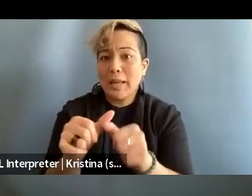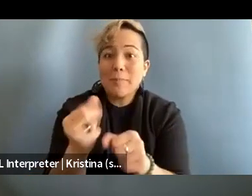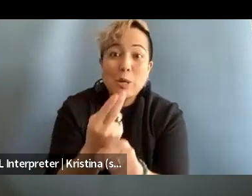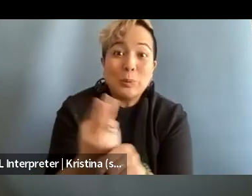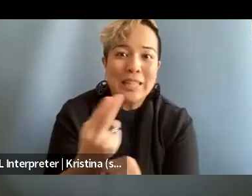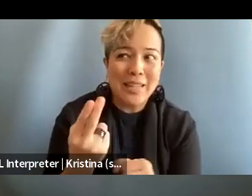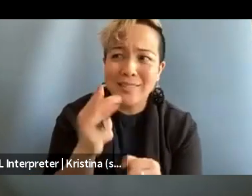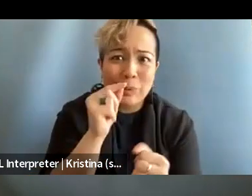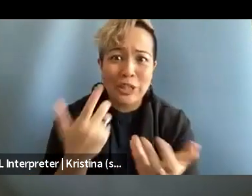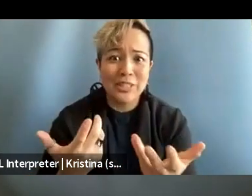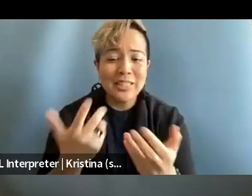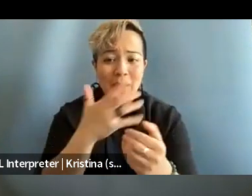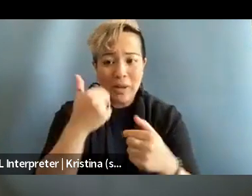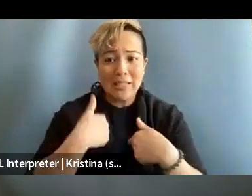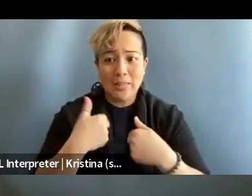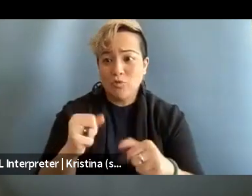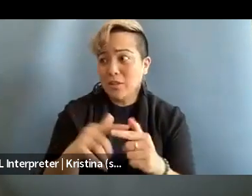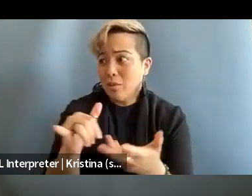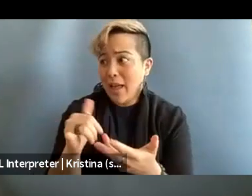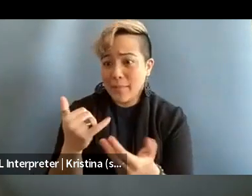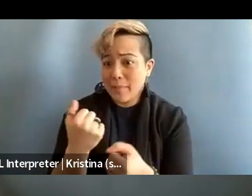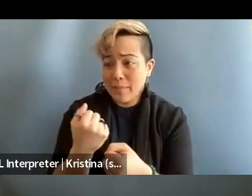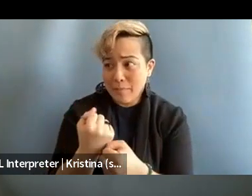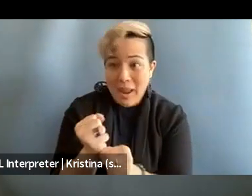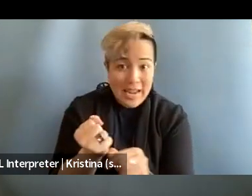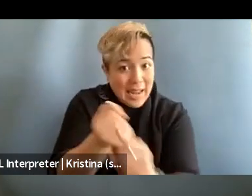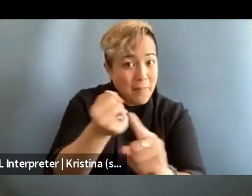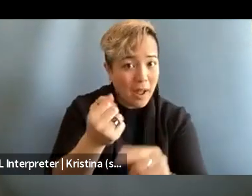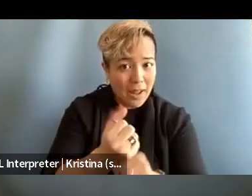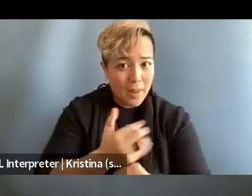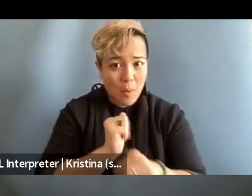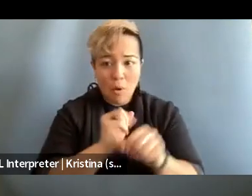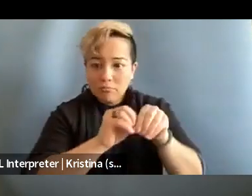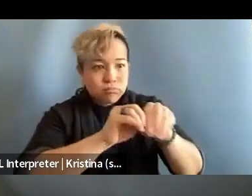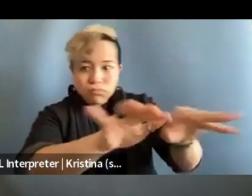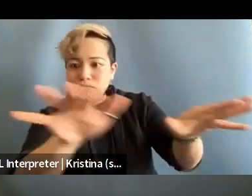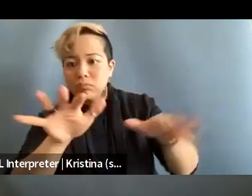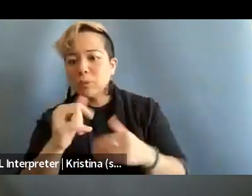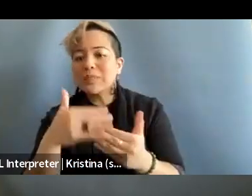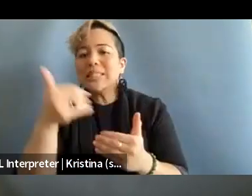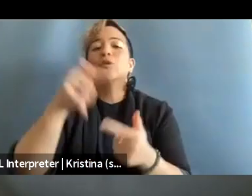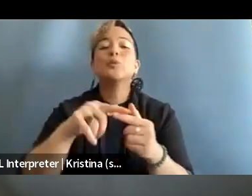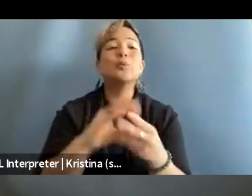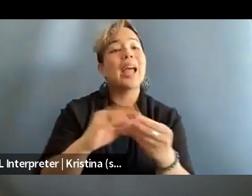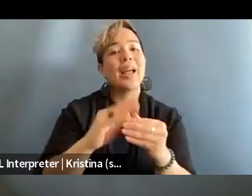because I want, I'm trying to like make an impact, get my workout there. So it's easier said than done